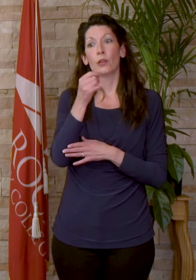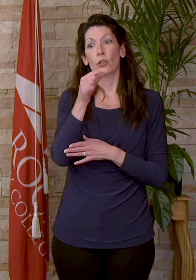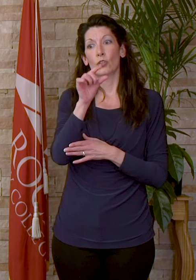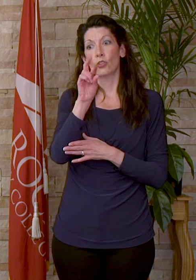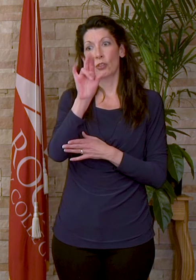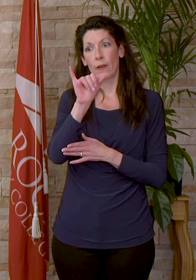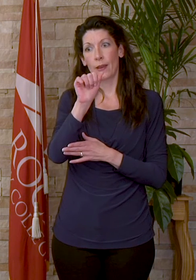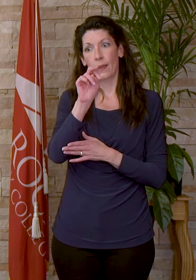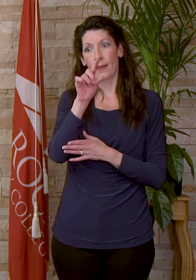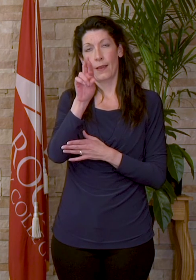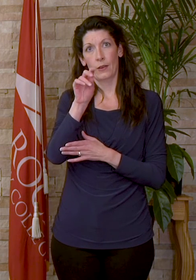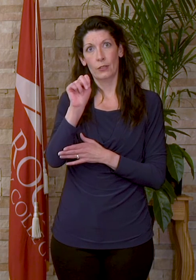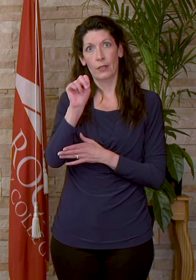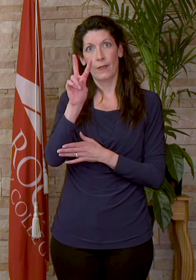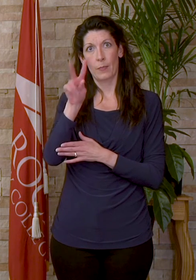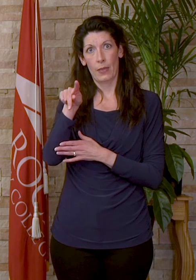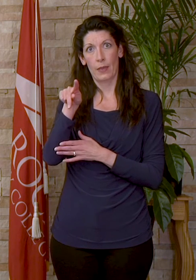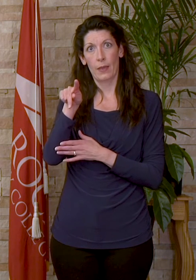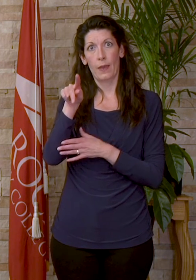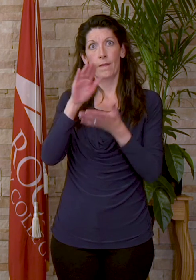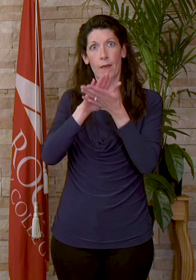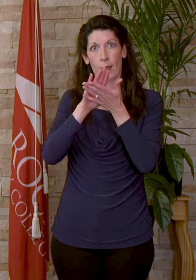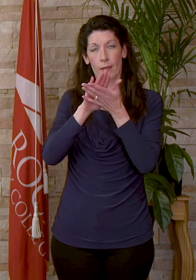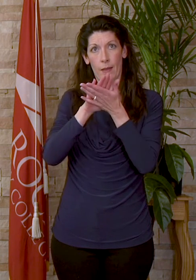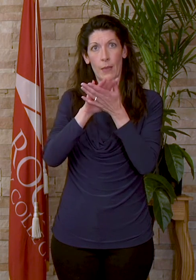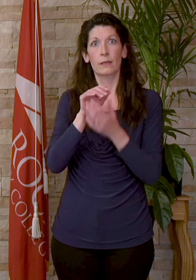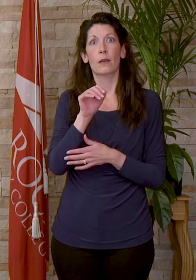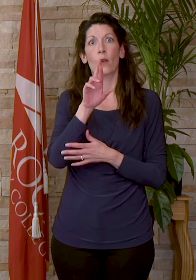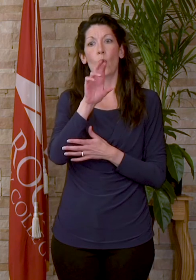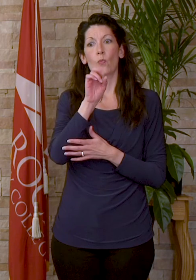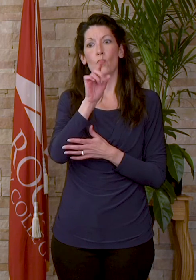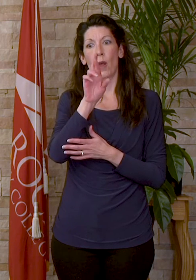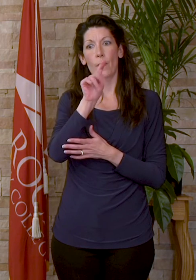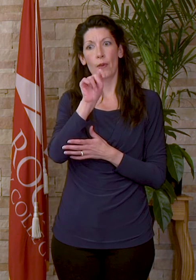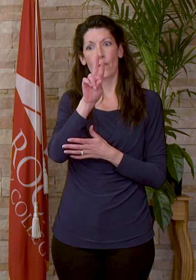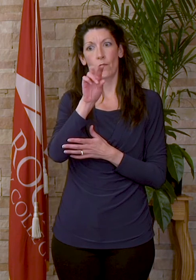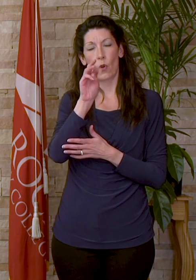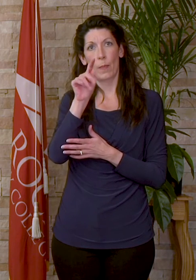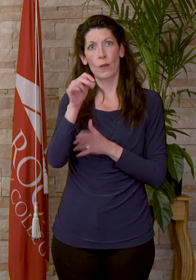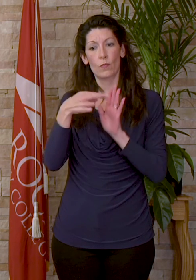our Vice President of Academic Affairs. Robert Vroman, who is representing all faculty today